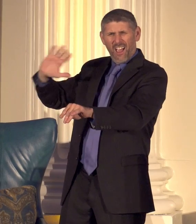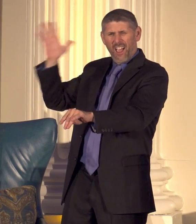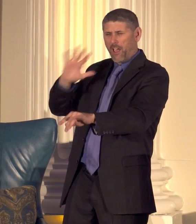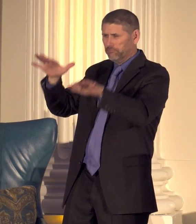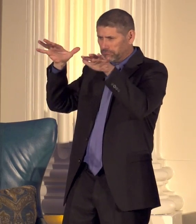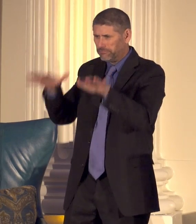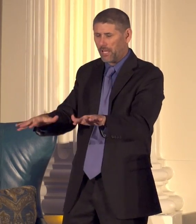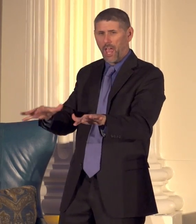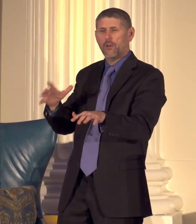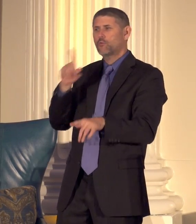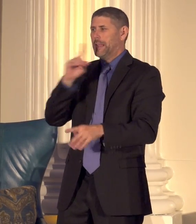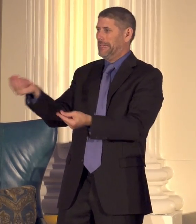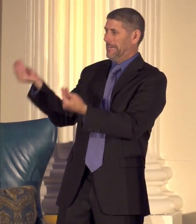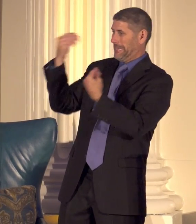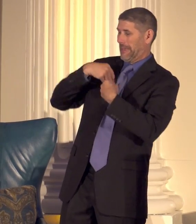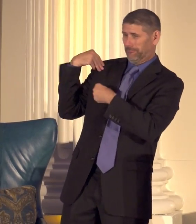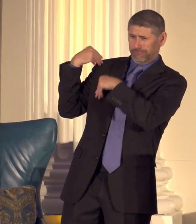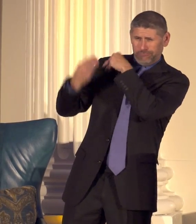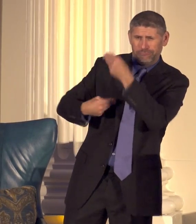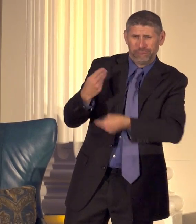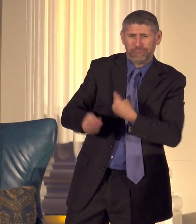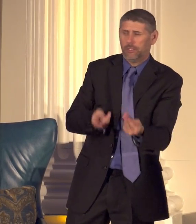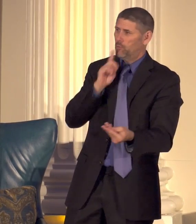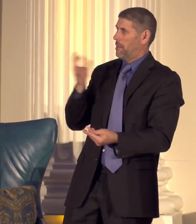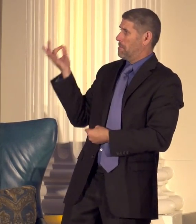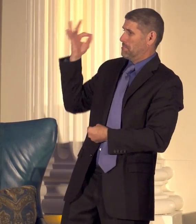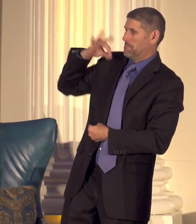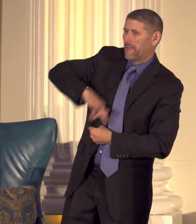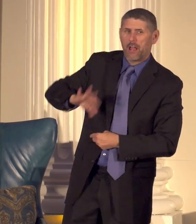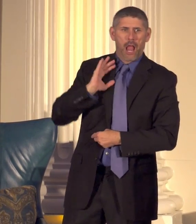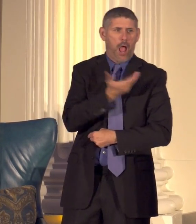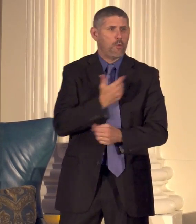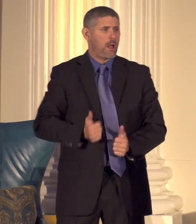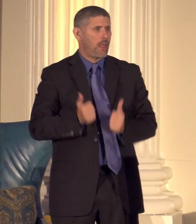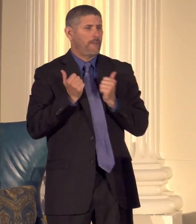much that have benefited us in our own lives I mean we drink from wells we